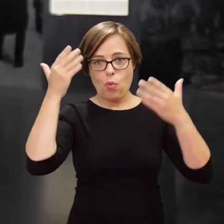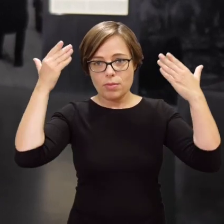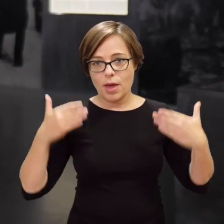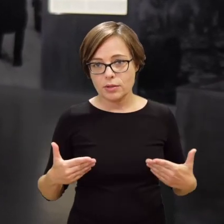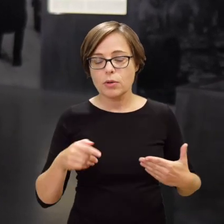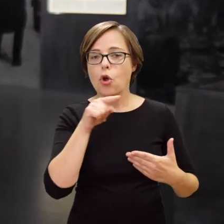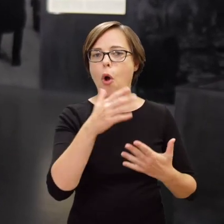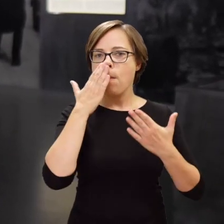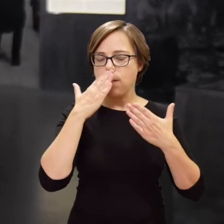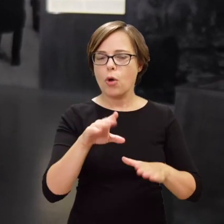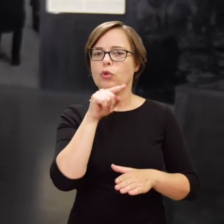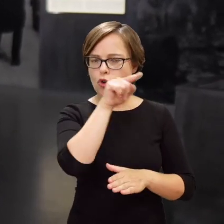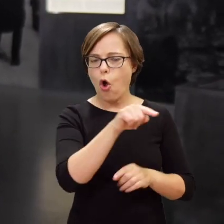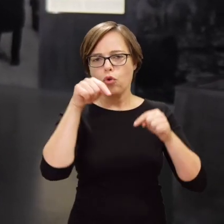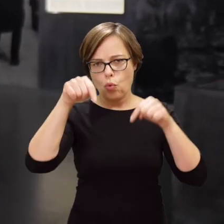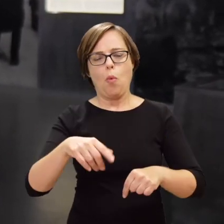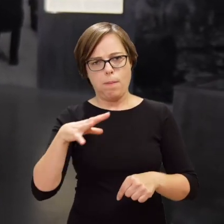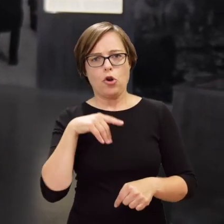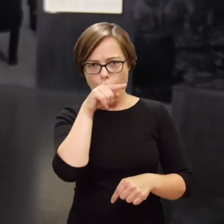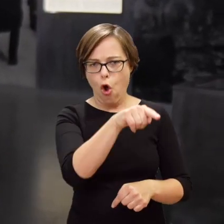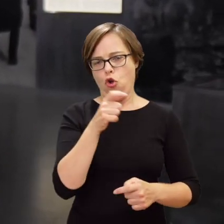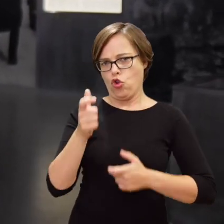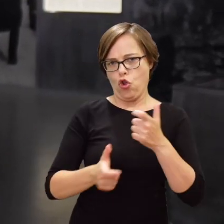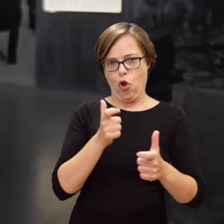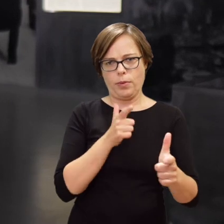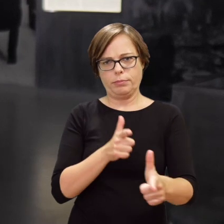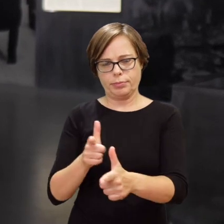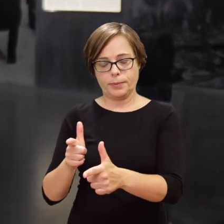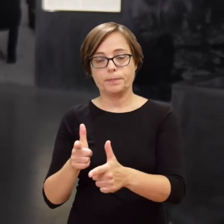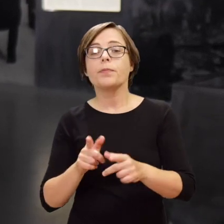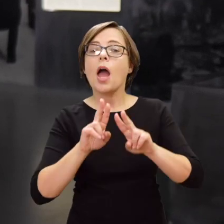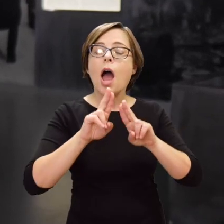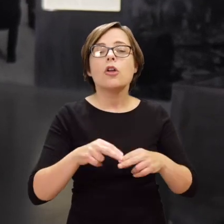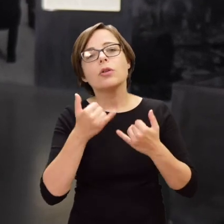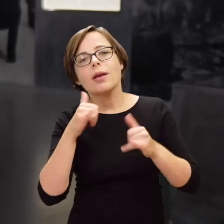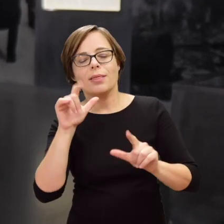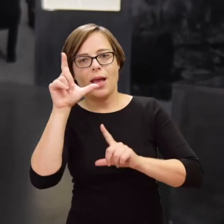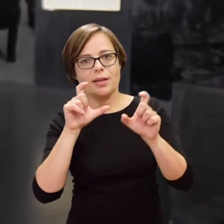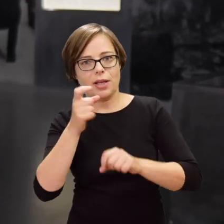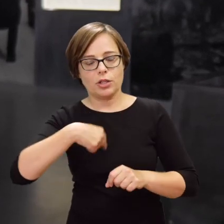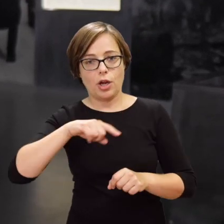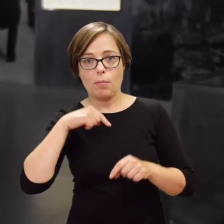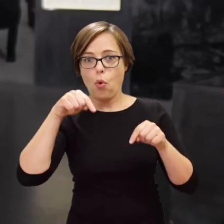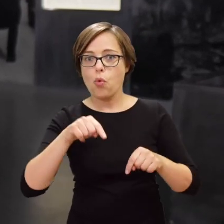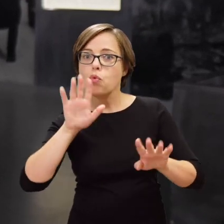shows their presence in the ghetto as oppressors, perpetrators. The remaining photos on display in this exhibition space are the photos